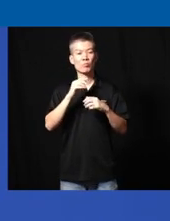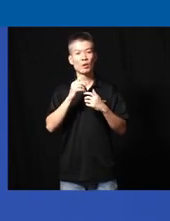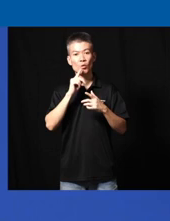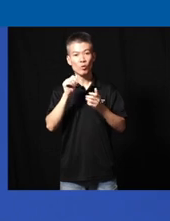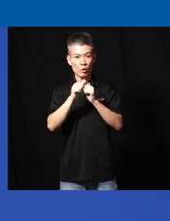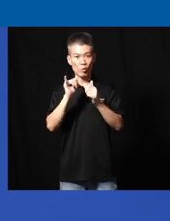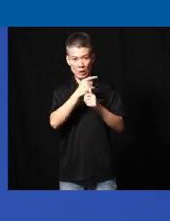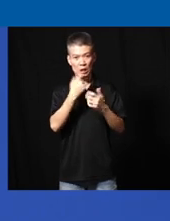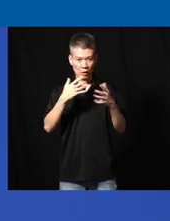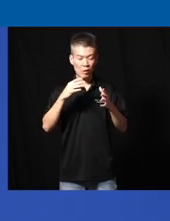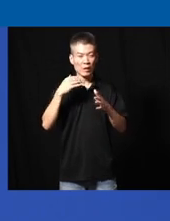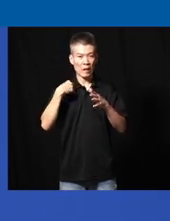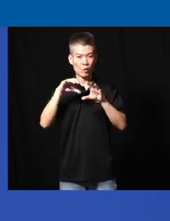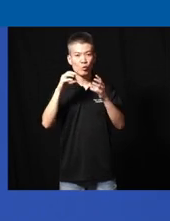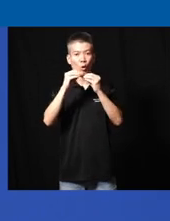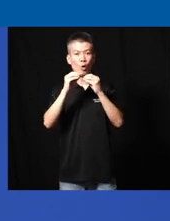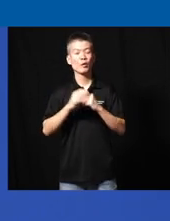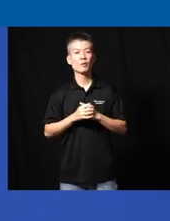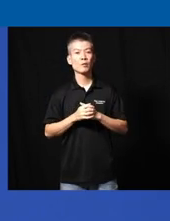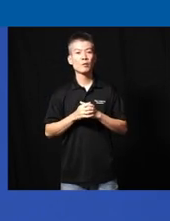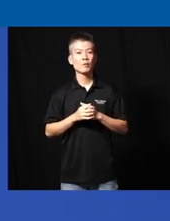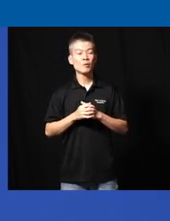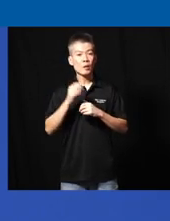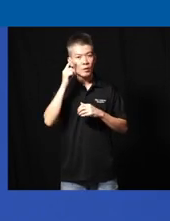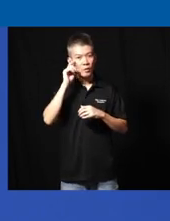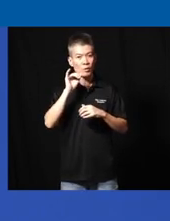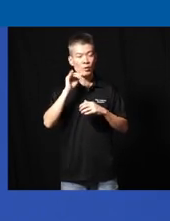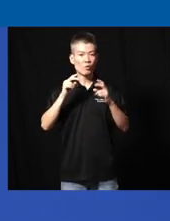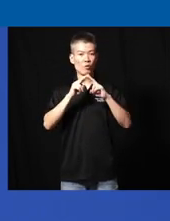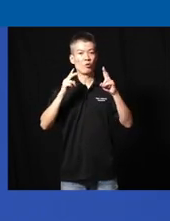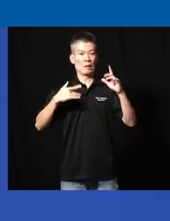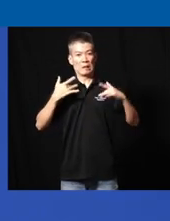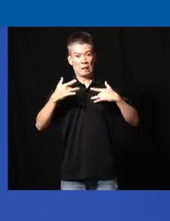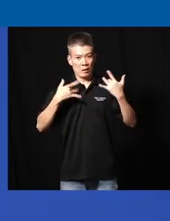with all that we have you can actually do more and also I think it's also very exciting uh especially